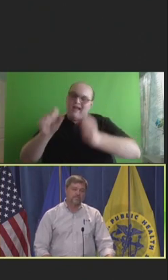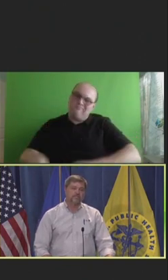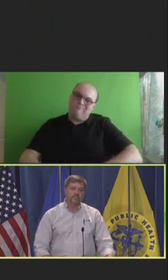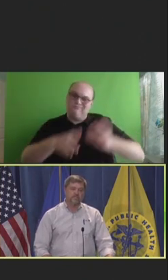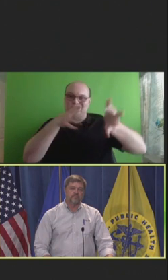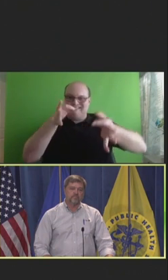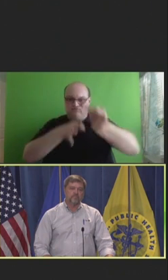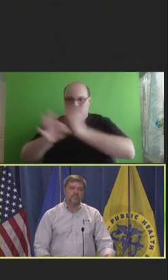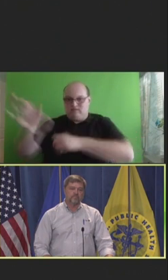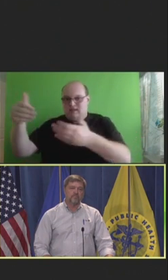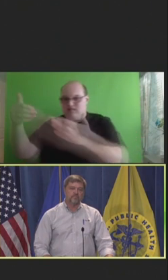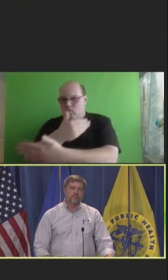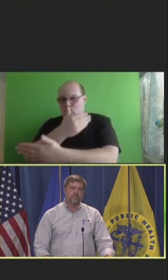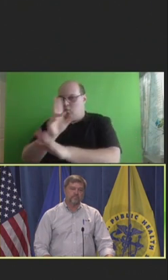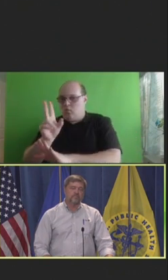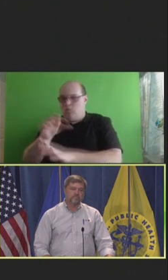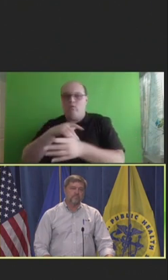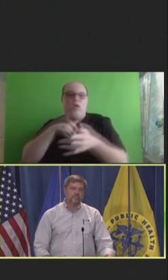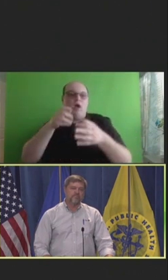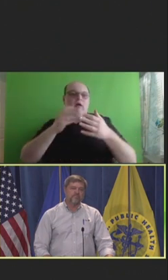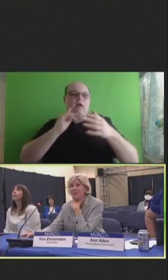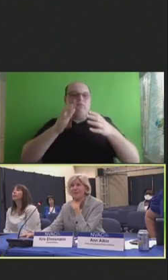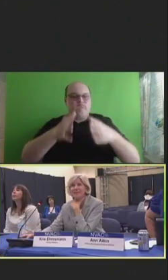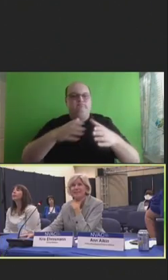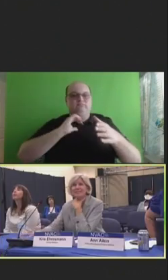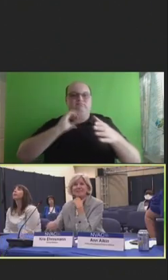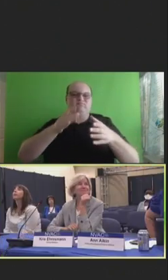Don't reinvent the wheel when you have a pretty nice wheel right now. Robert Swanson: Yeah.